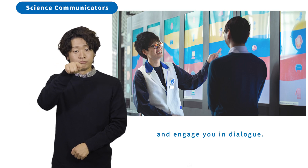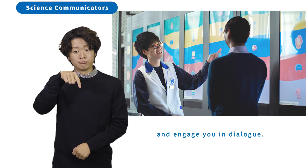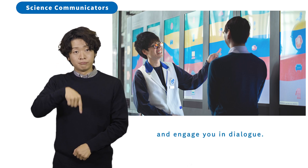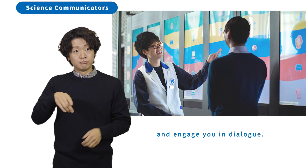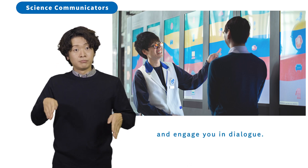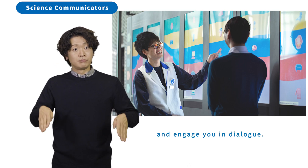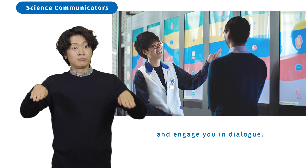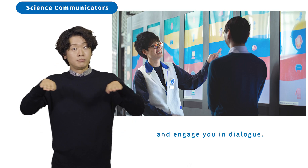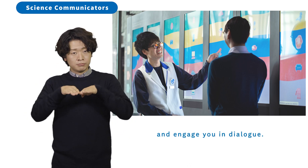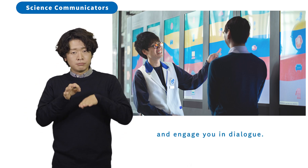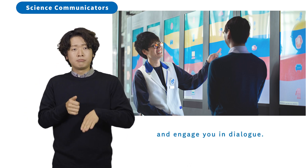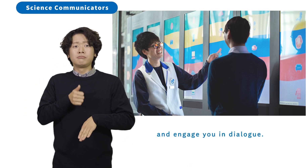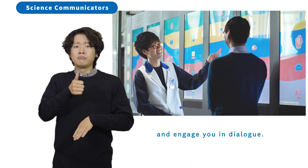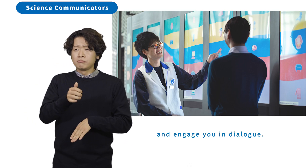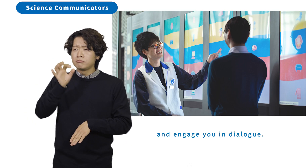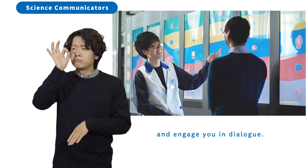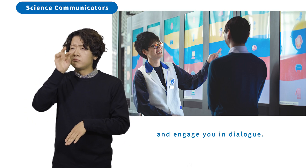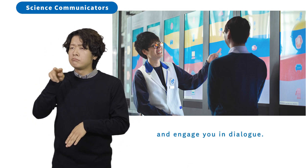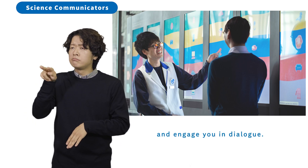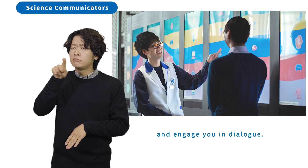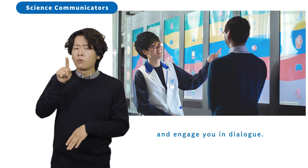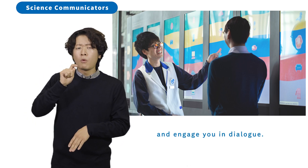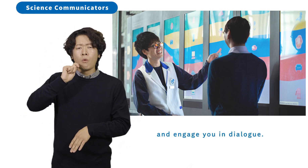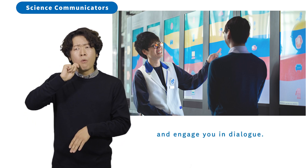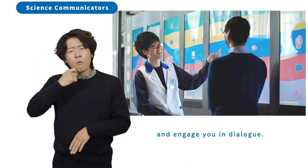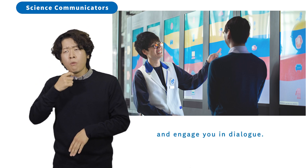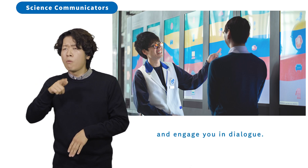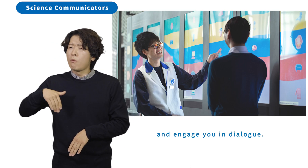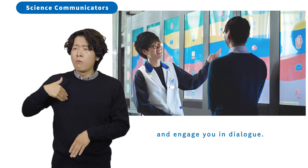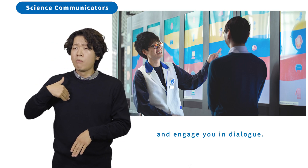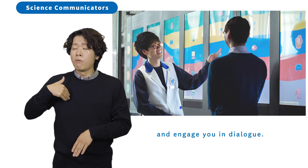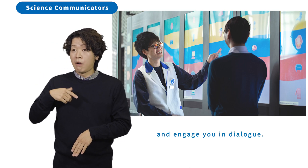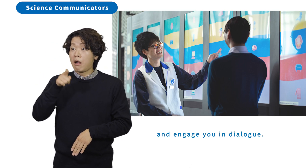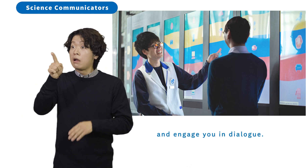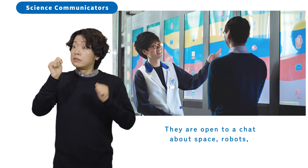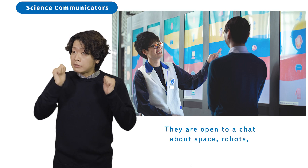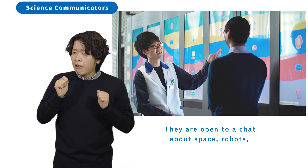and engage you in dialogue.